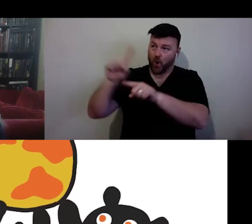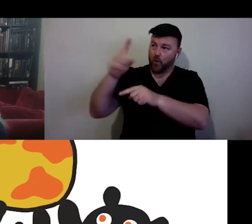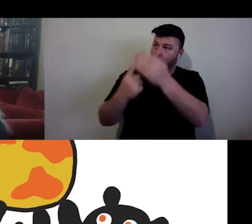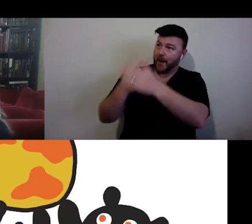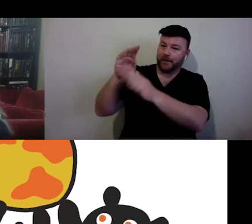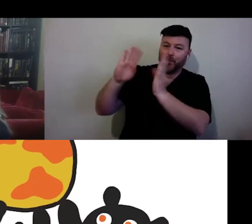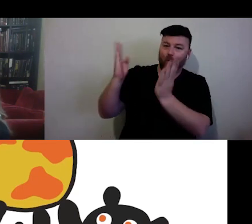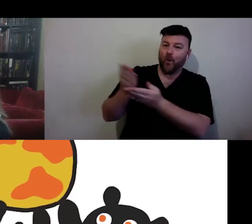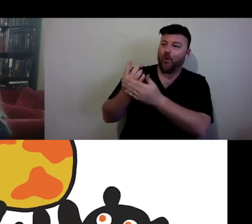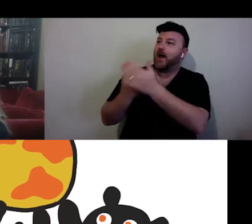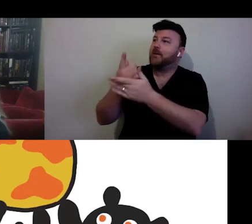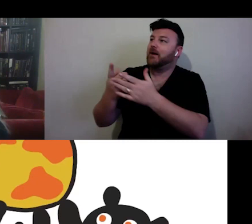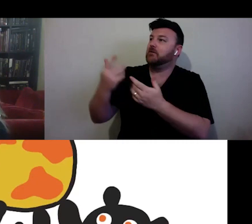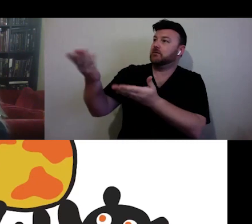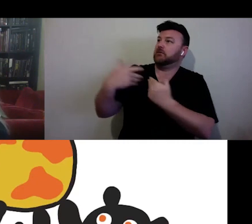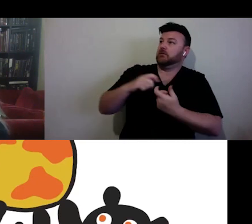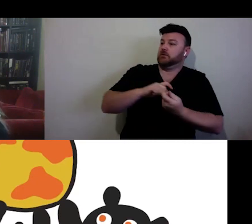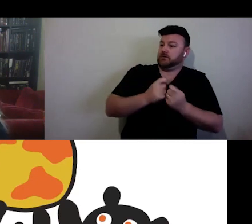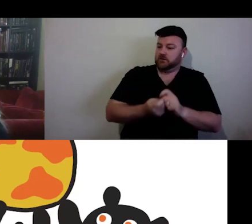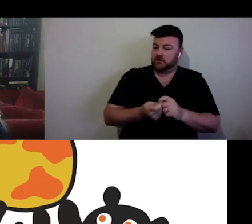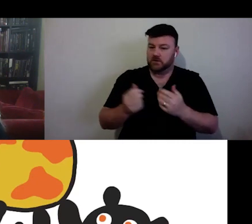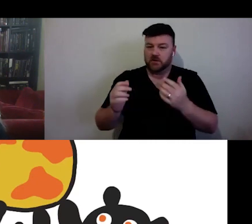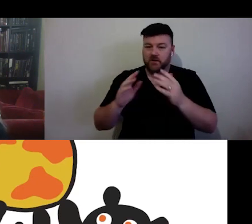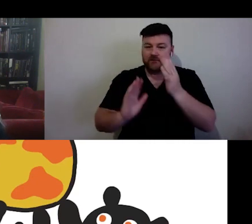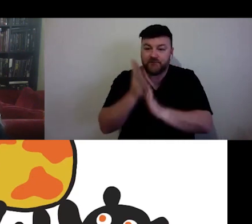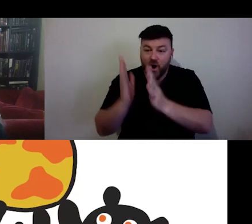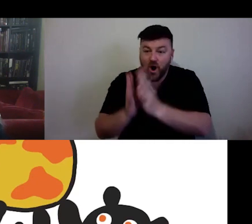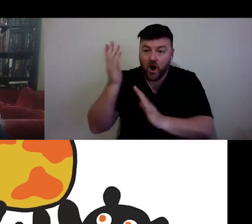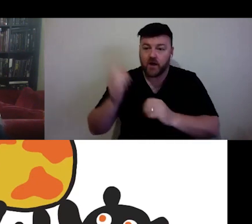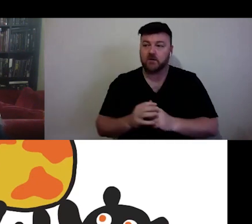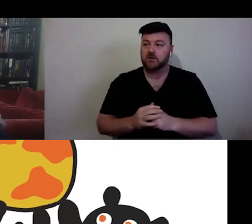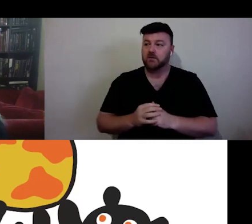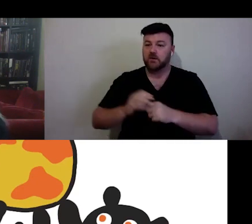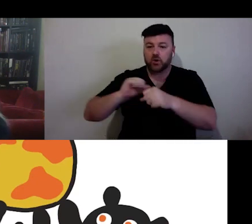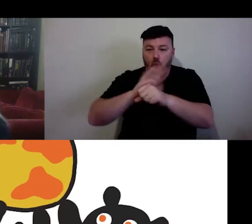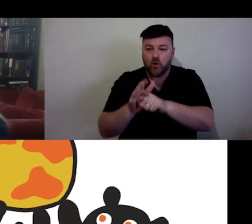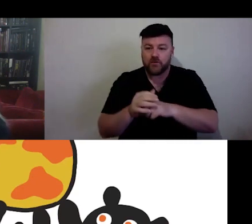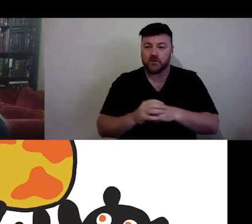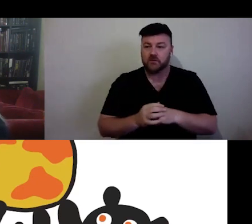We have had fires, we have got COVID now and we have more coming.